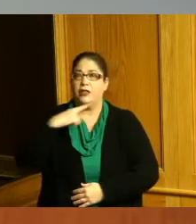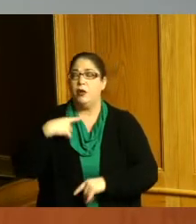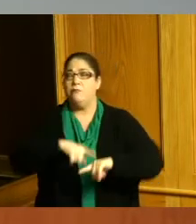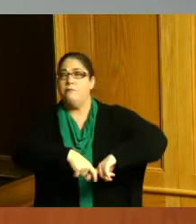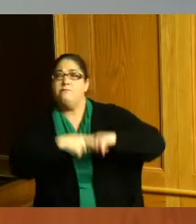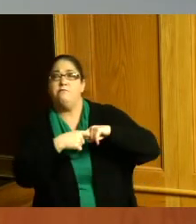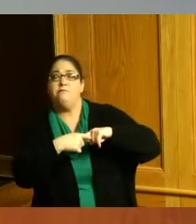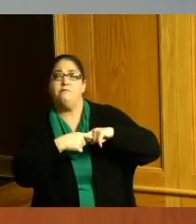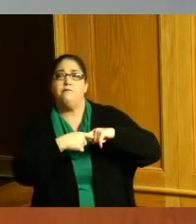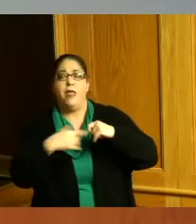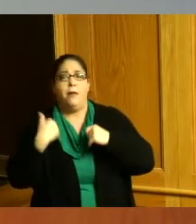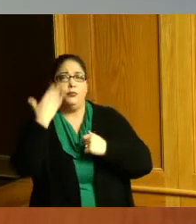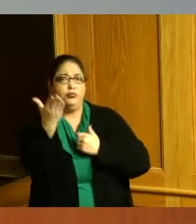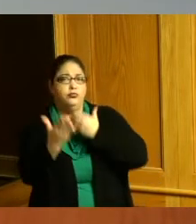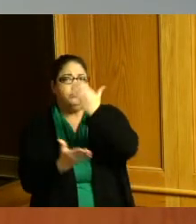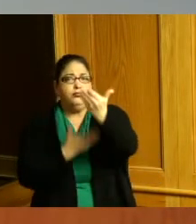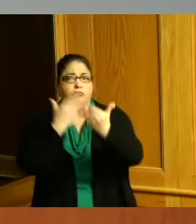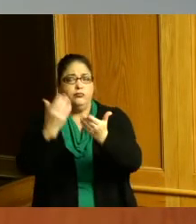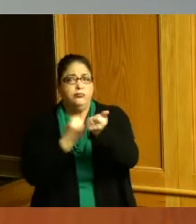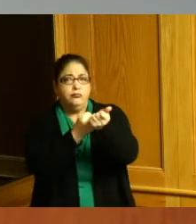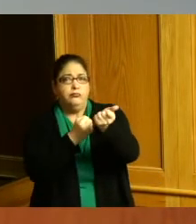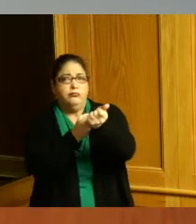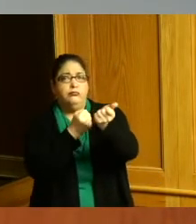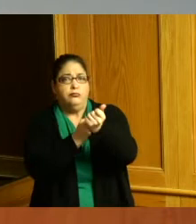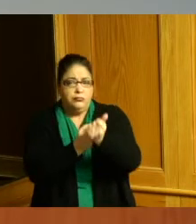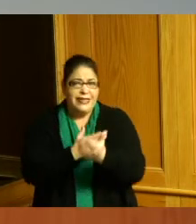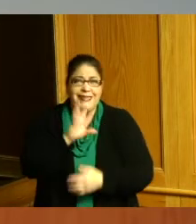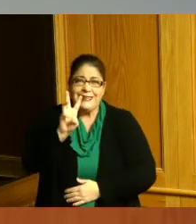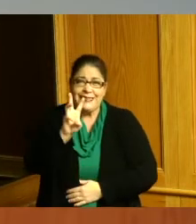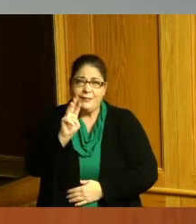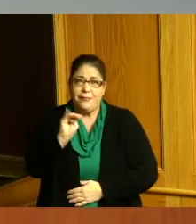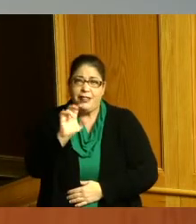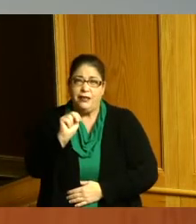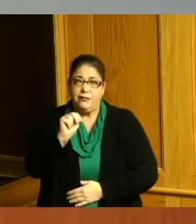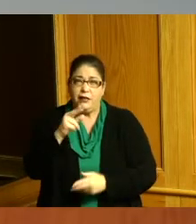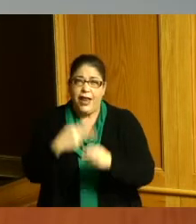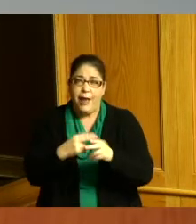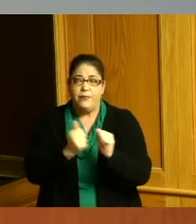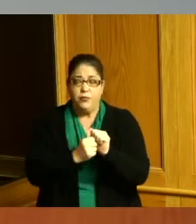petitions endorsing the holiday containing six million names were submitted to Congress